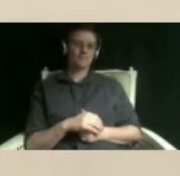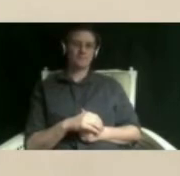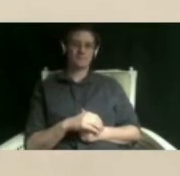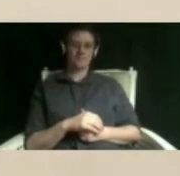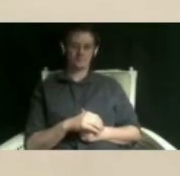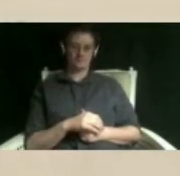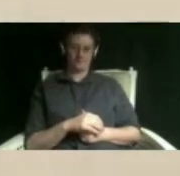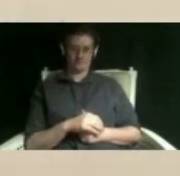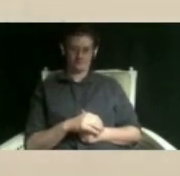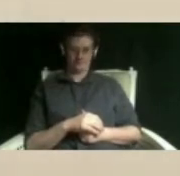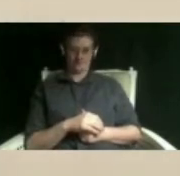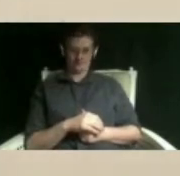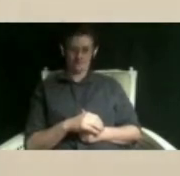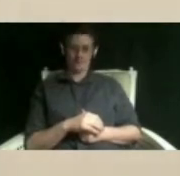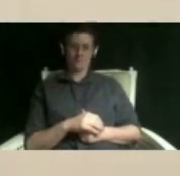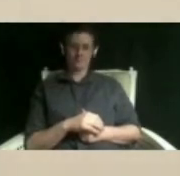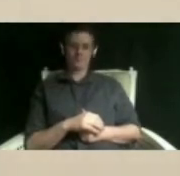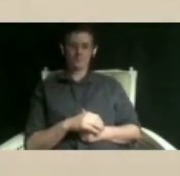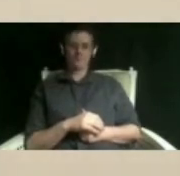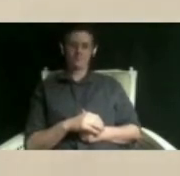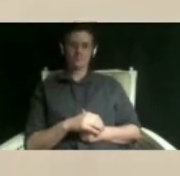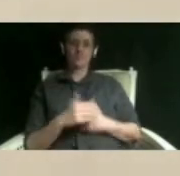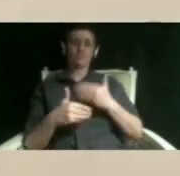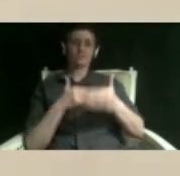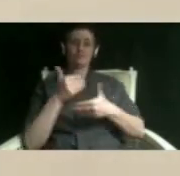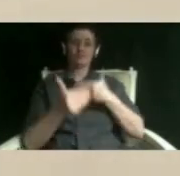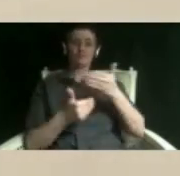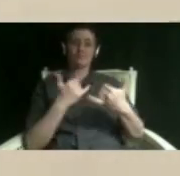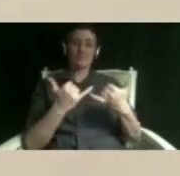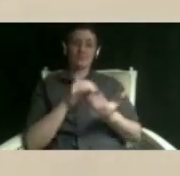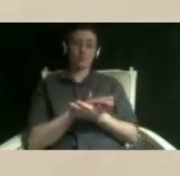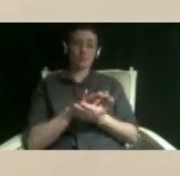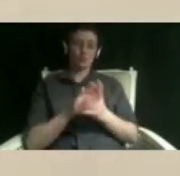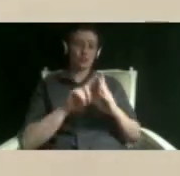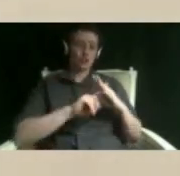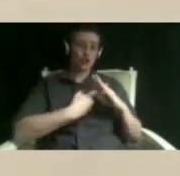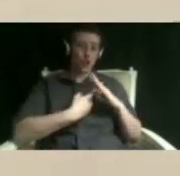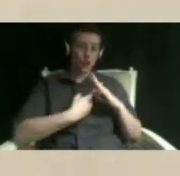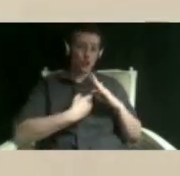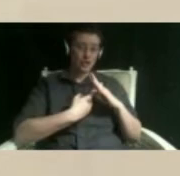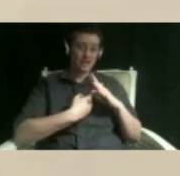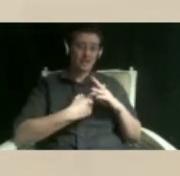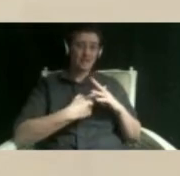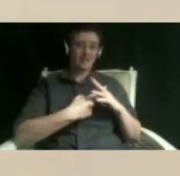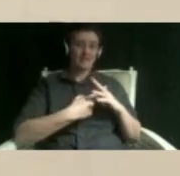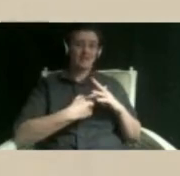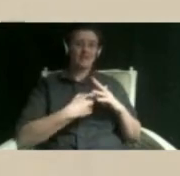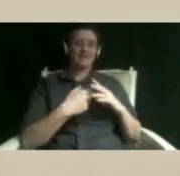after a while you know now that school has started it i'm still having issues with